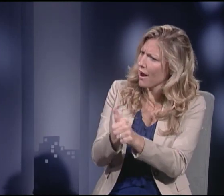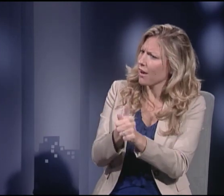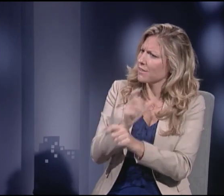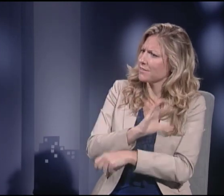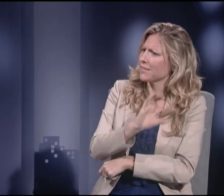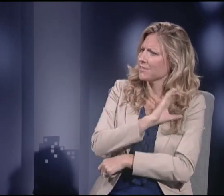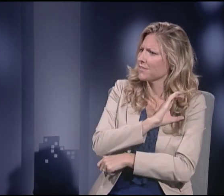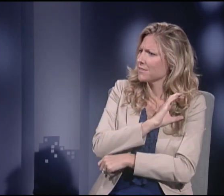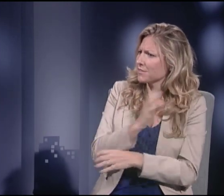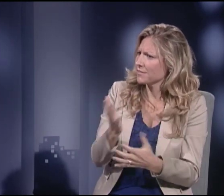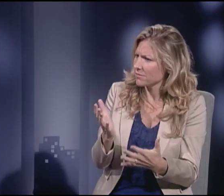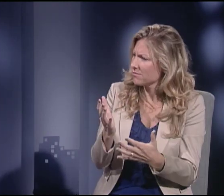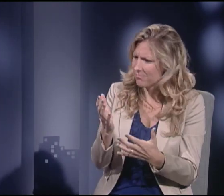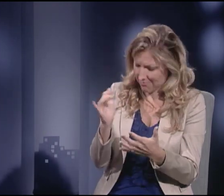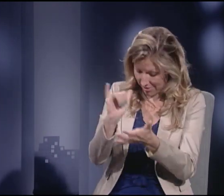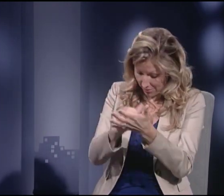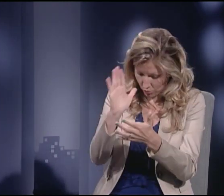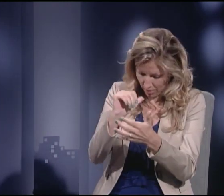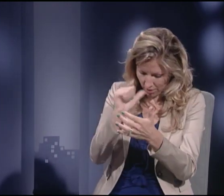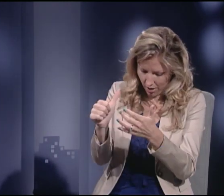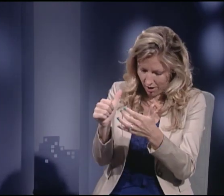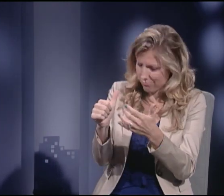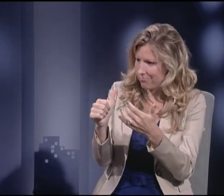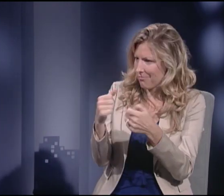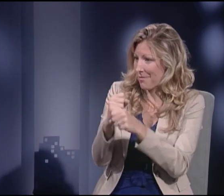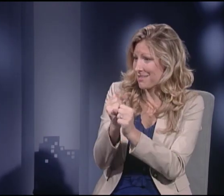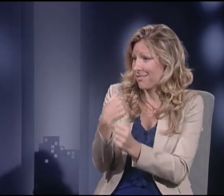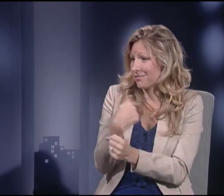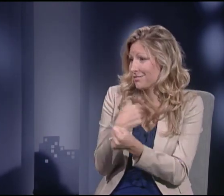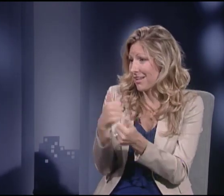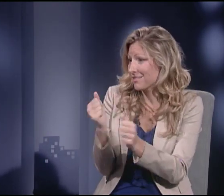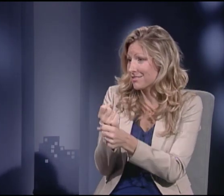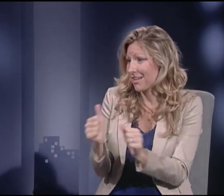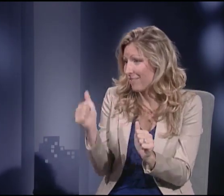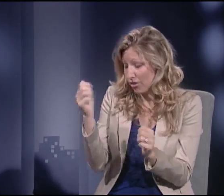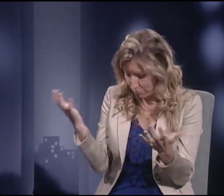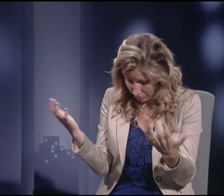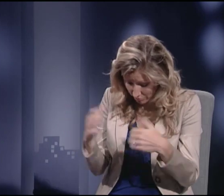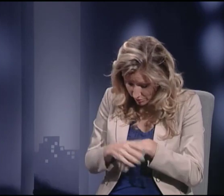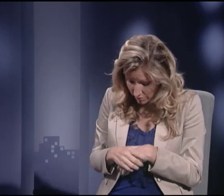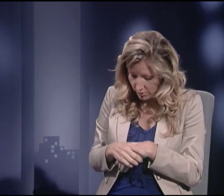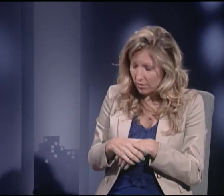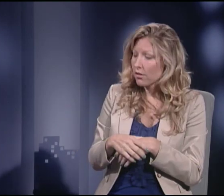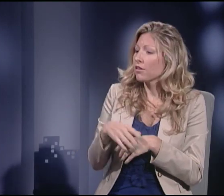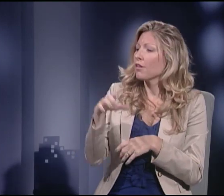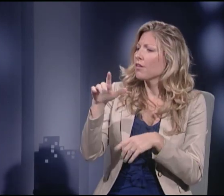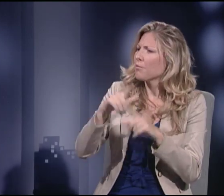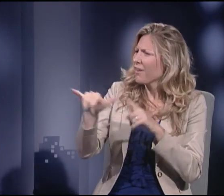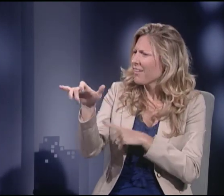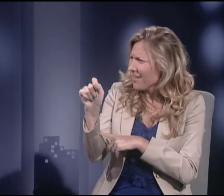from law abiding citizens that it wouldn't make us any safer.